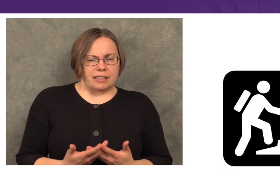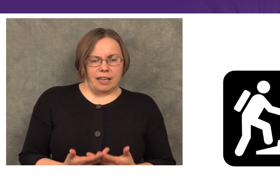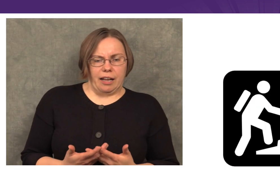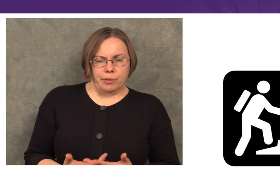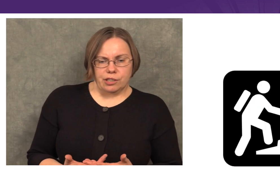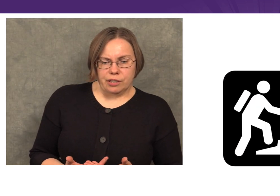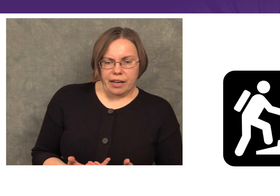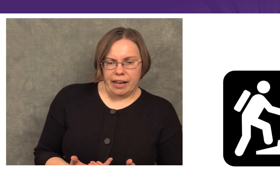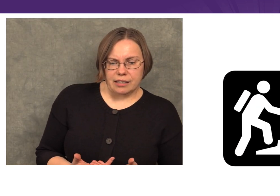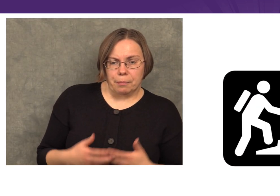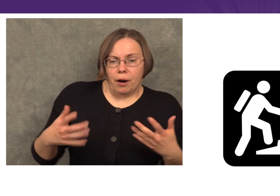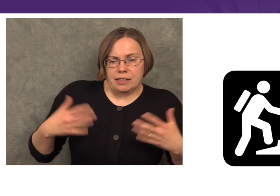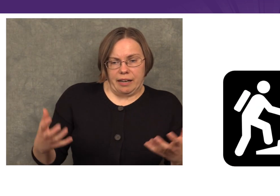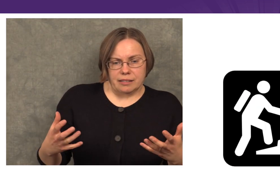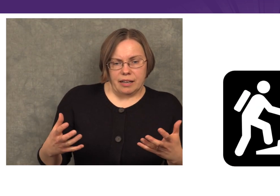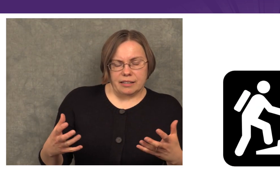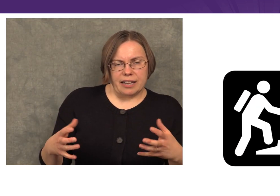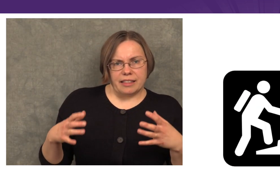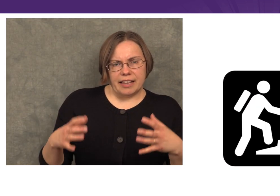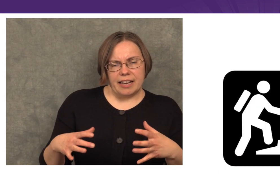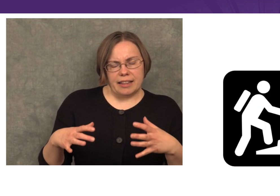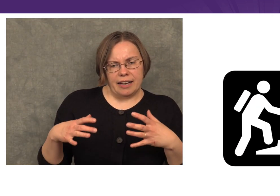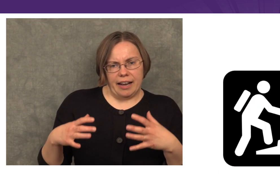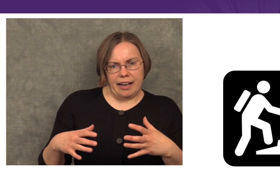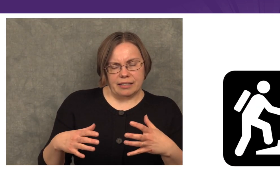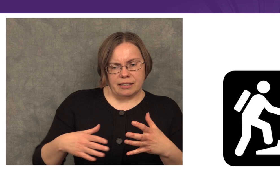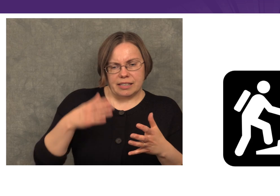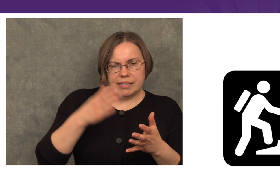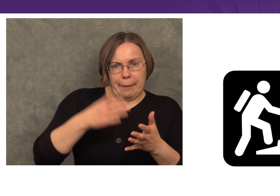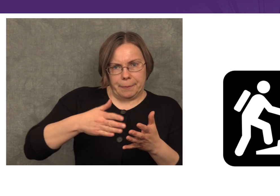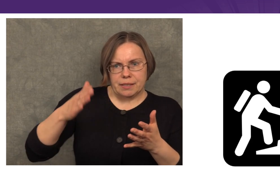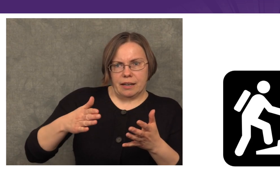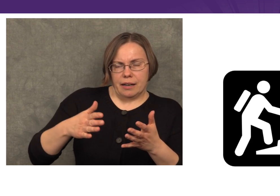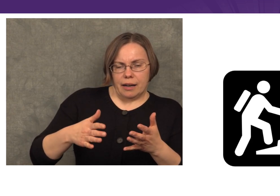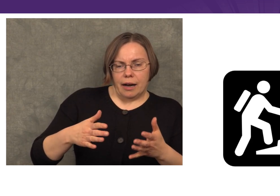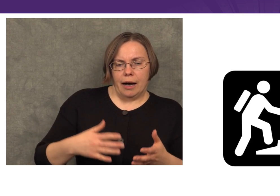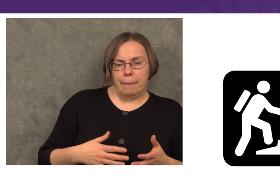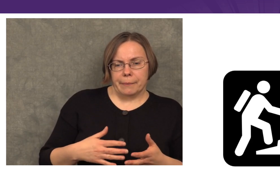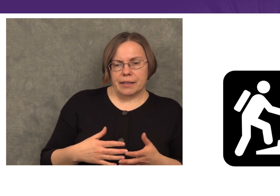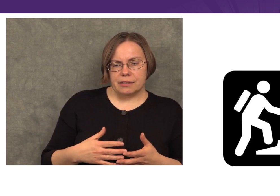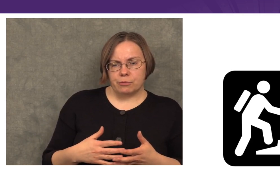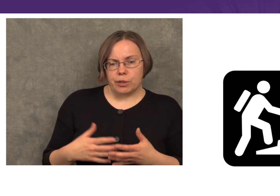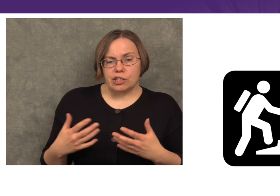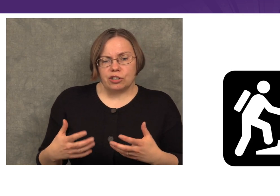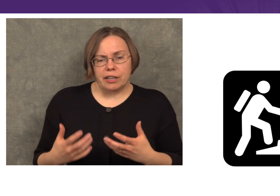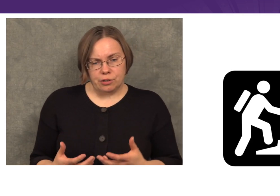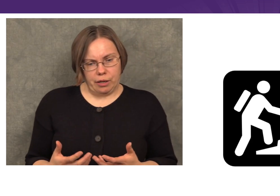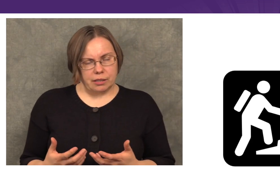Understanding skill acquisition as a process, as a thing that has steps, is reassuring to us.